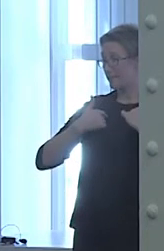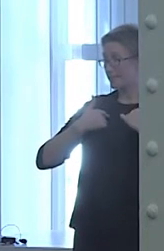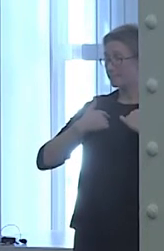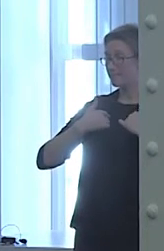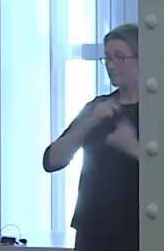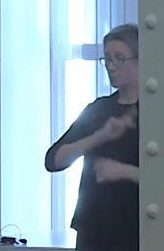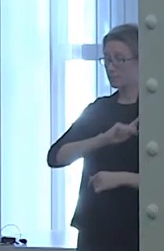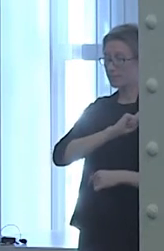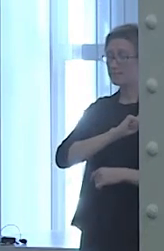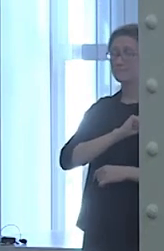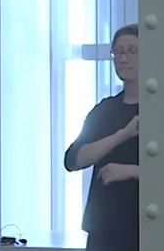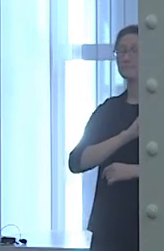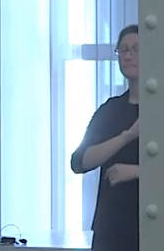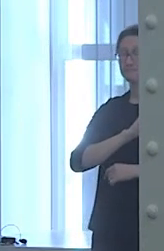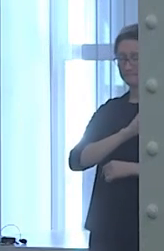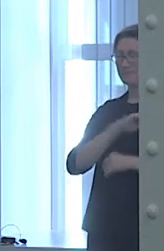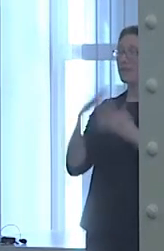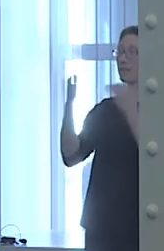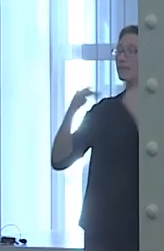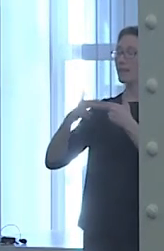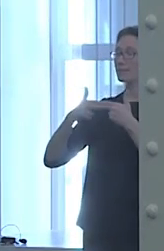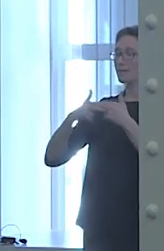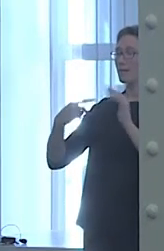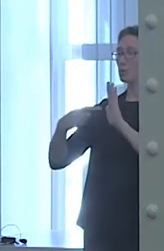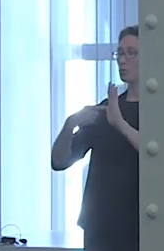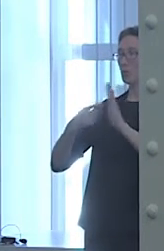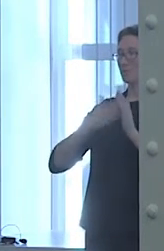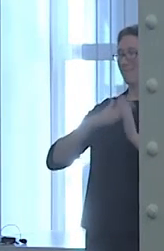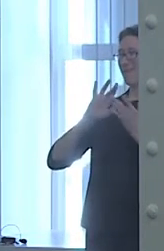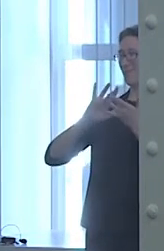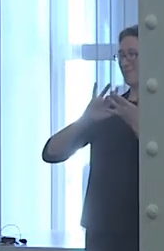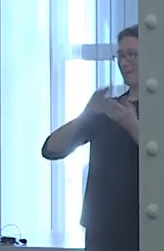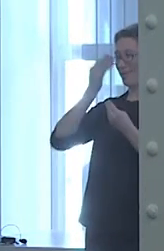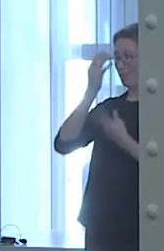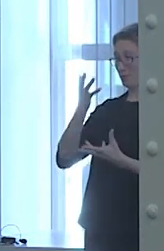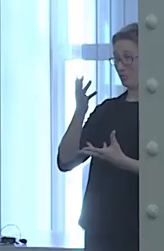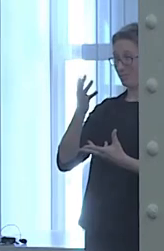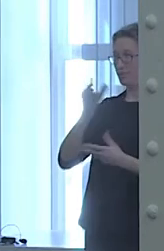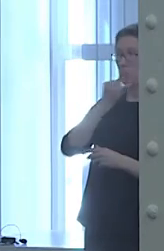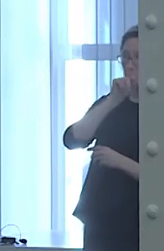This next slide features my contact info on Twitter and Instagram as Jessica Gimeno.